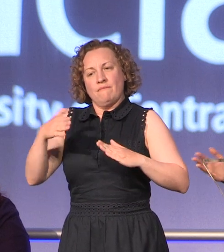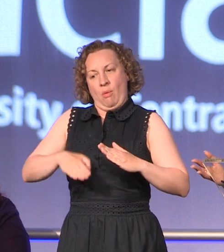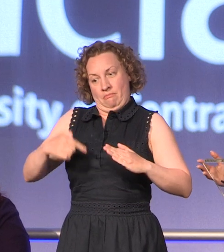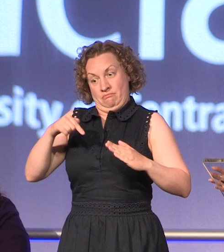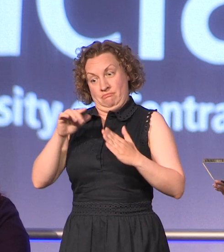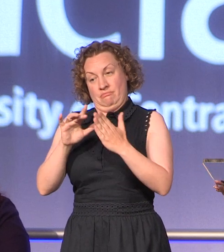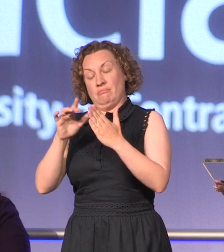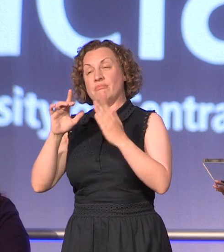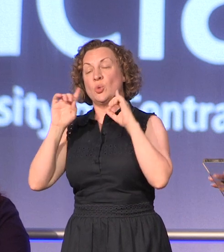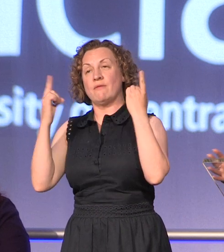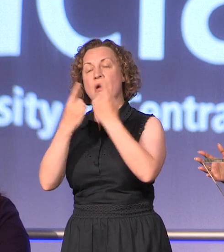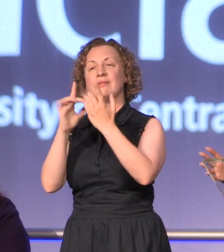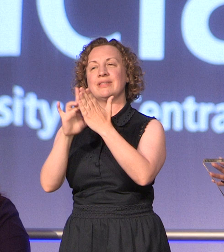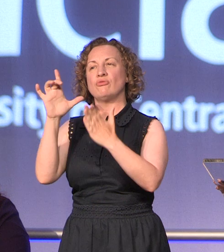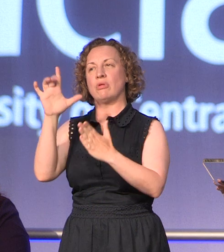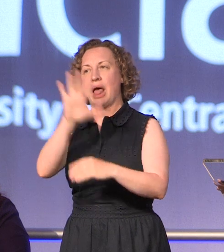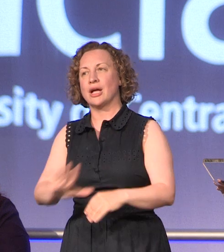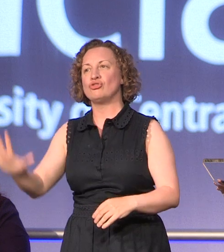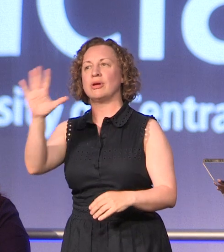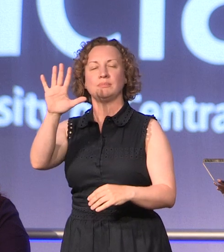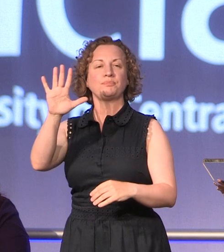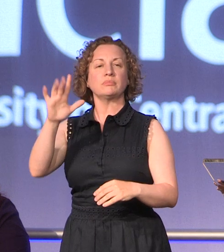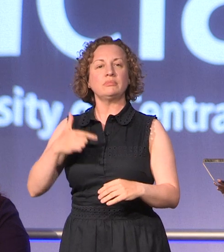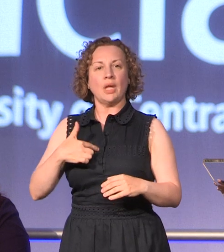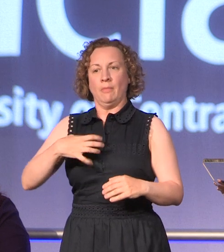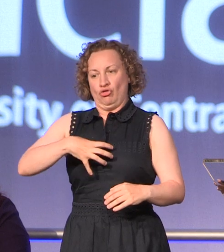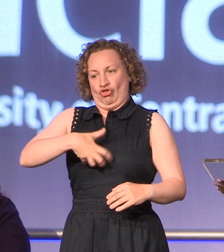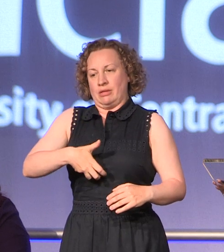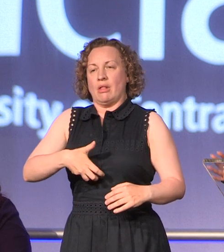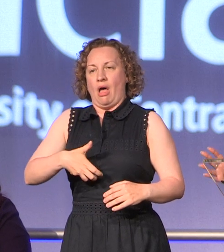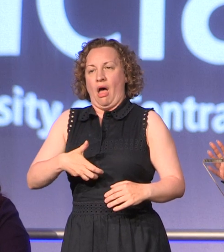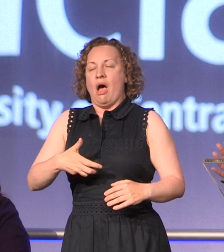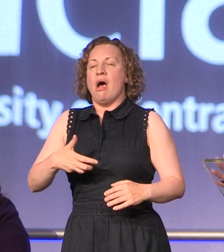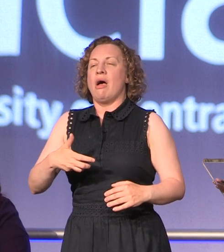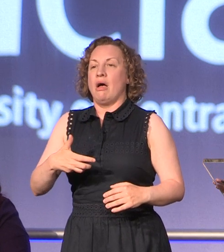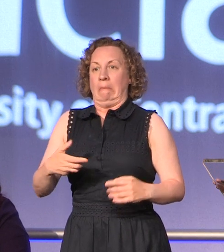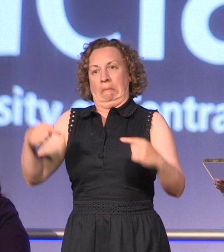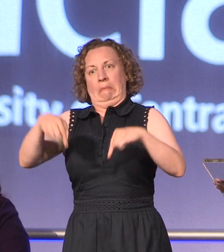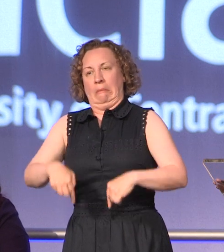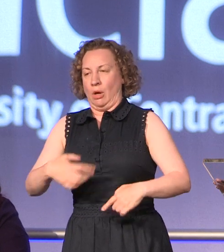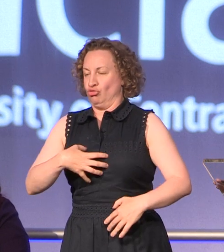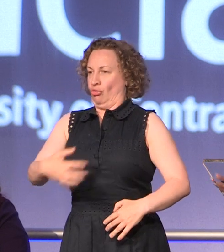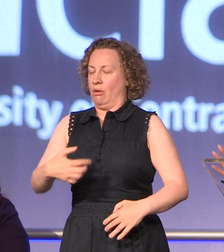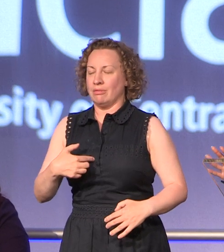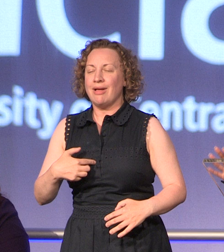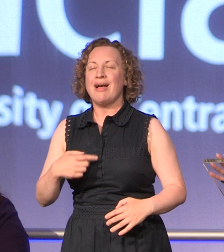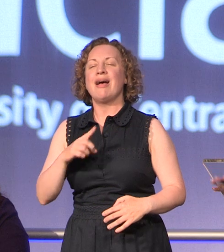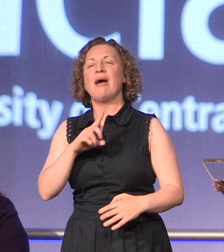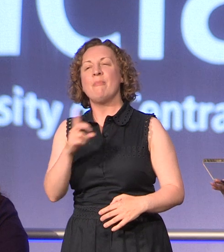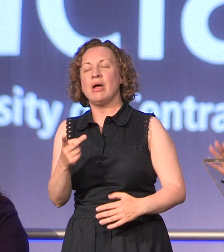stand here as the Chancellor which it shocks me every single time I say that, but the very fact that I am standing here should tell each of you no matter